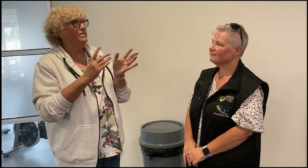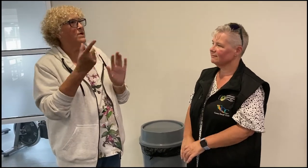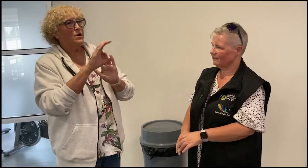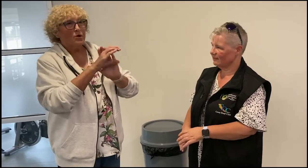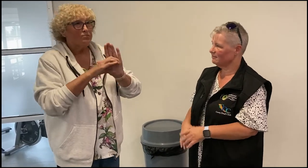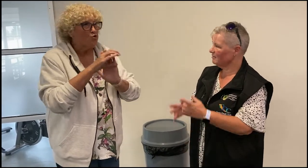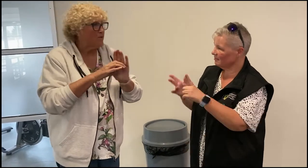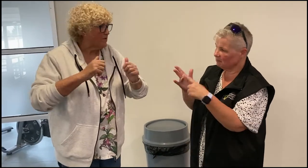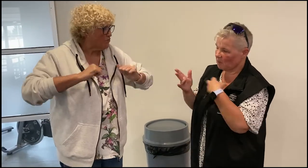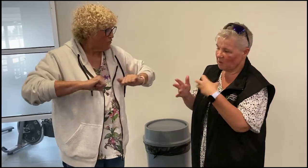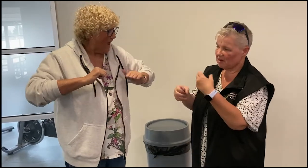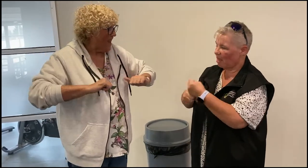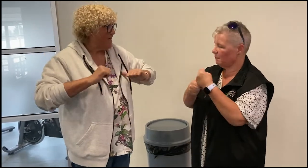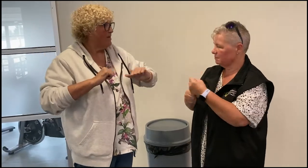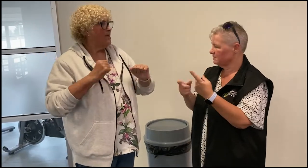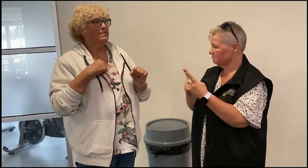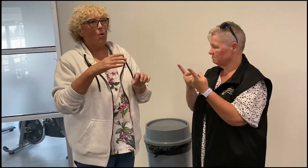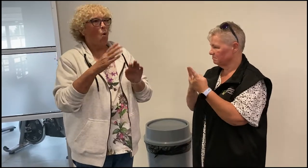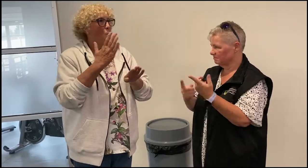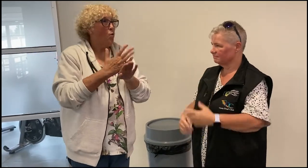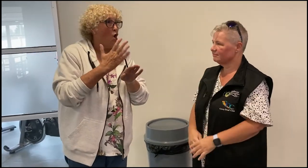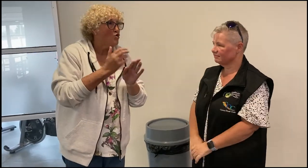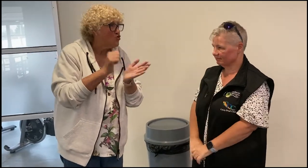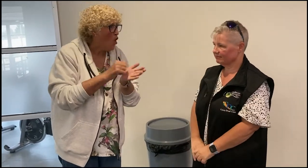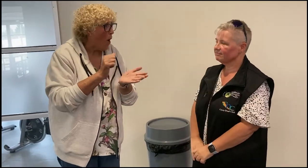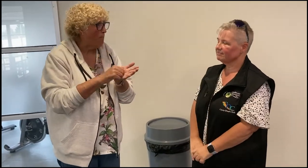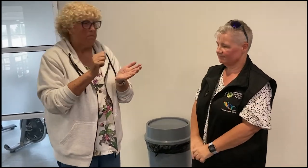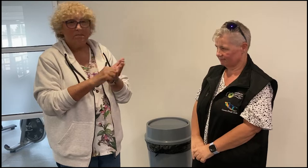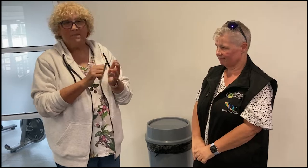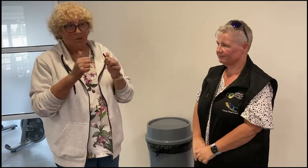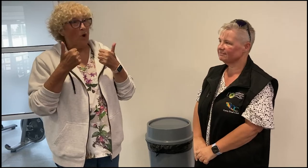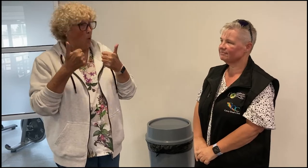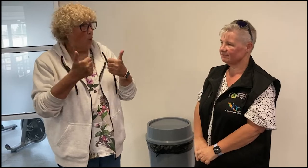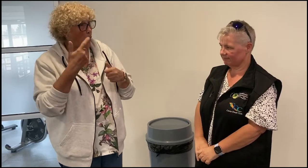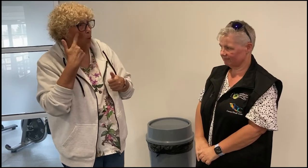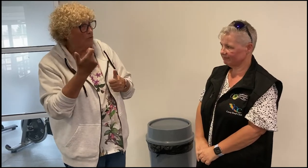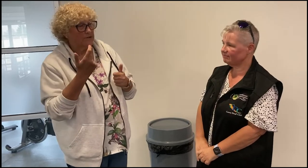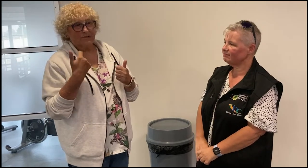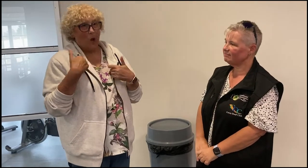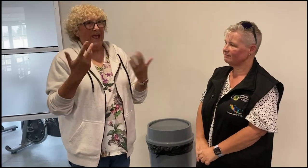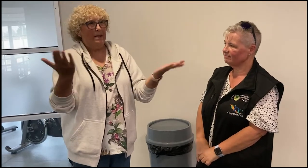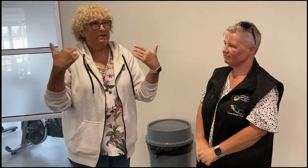computer labs, and workshop venues. We think this is a great place and